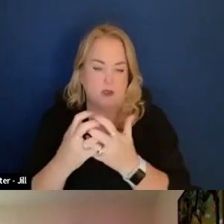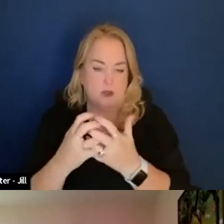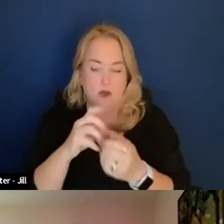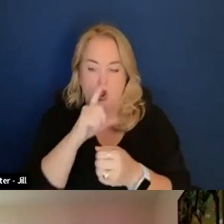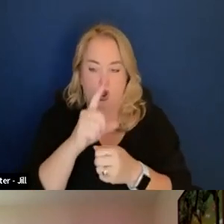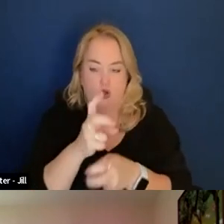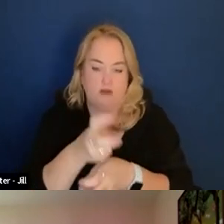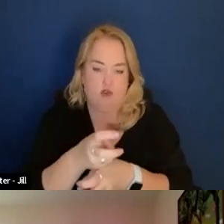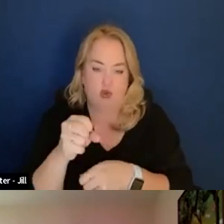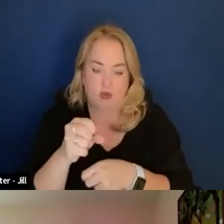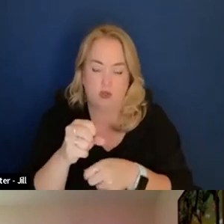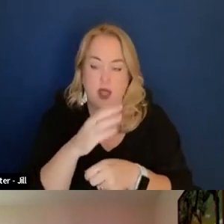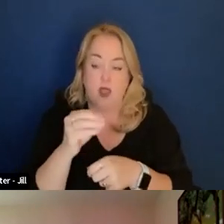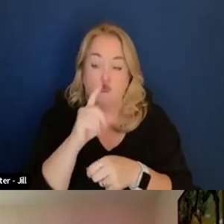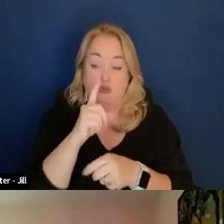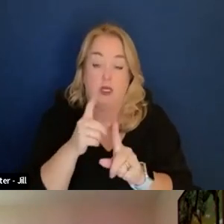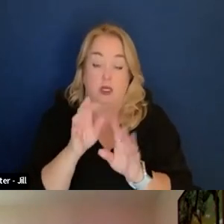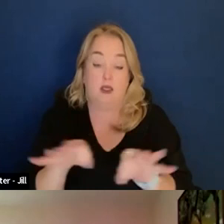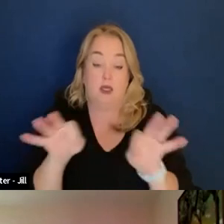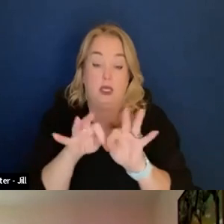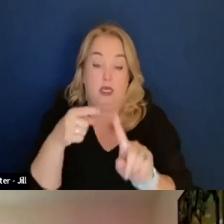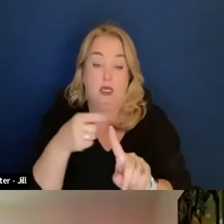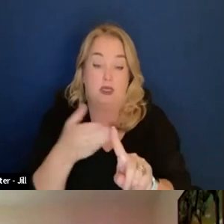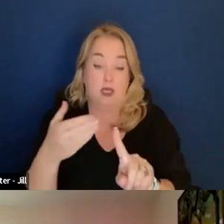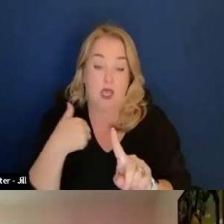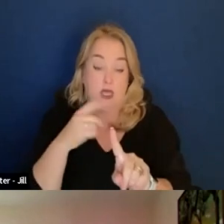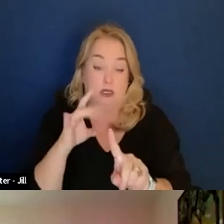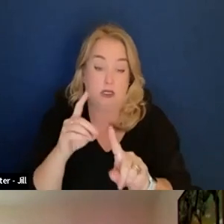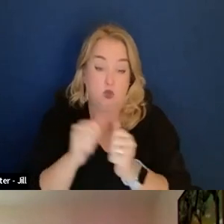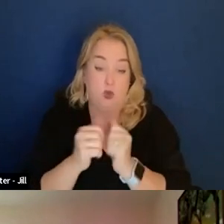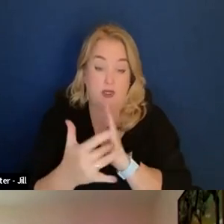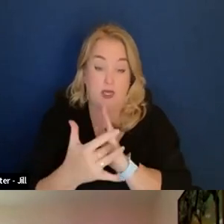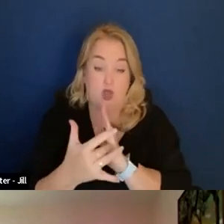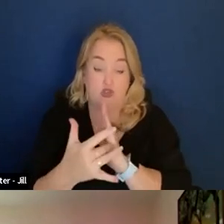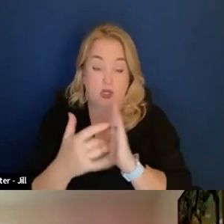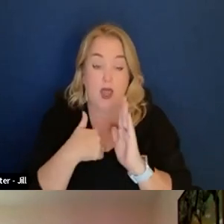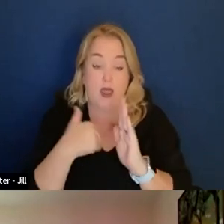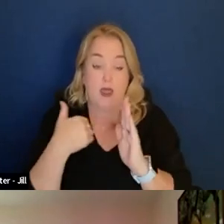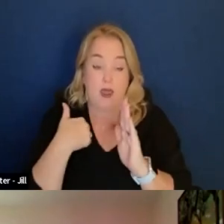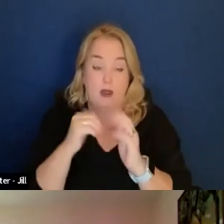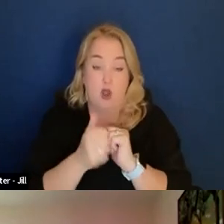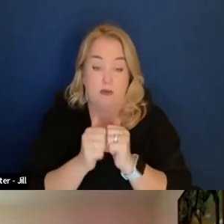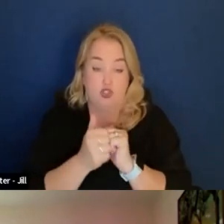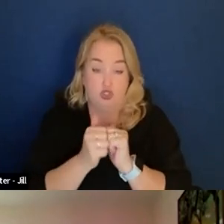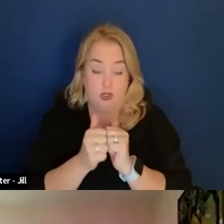The key thing I did with technology, so I held a contract competition, and I brought in a vendor